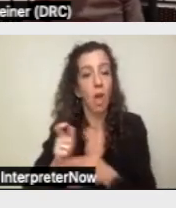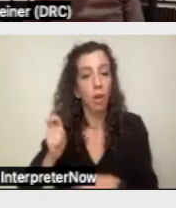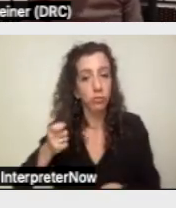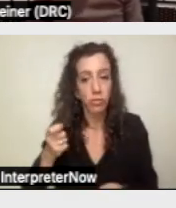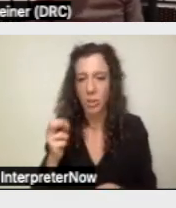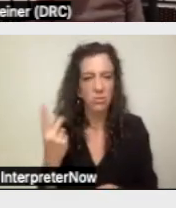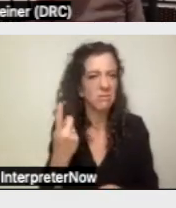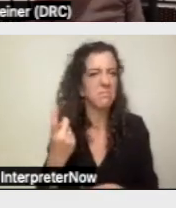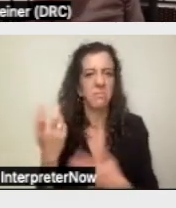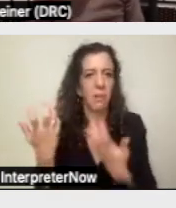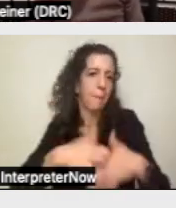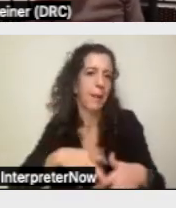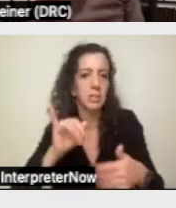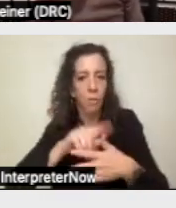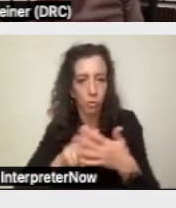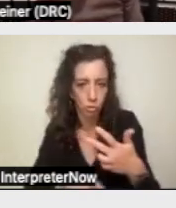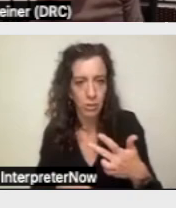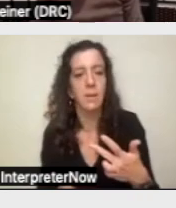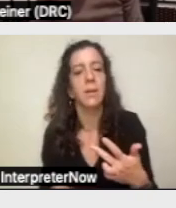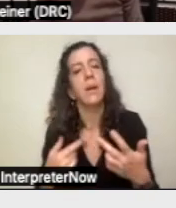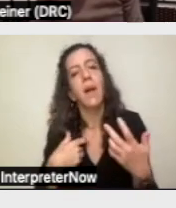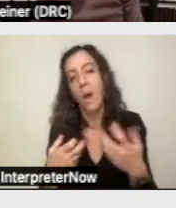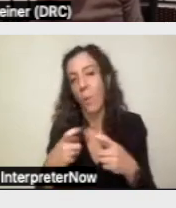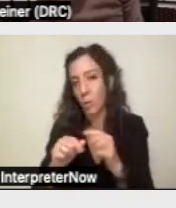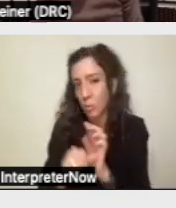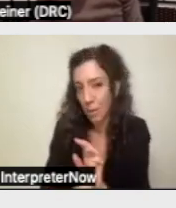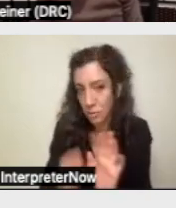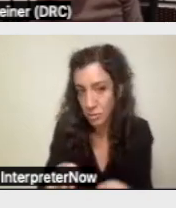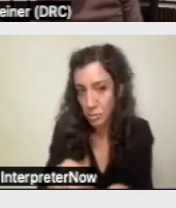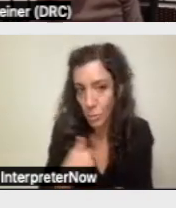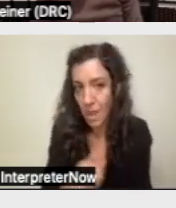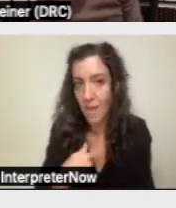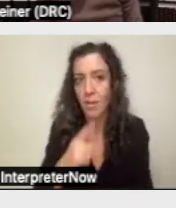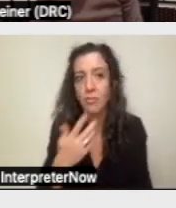I wanted to flag that we have a really good publication called Rights Under the Lanterman